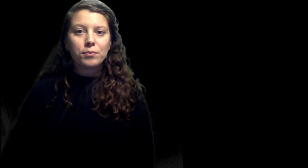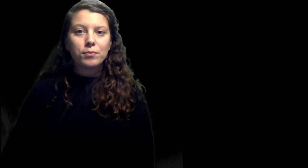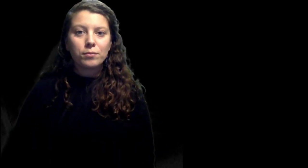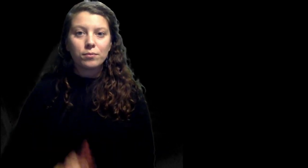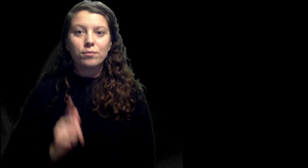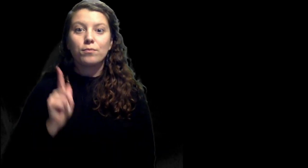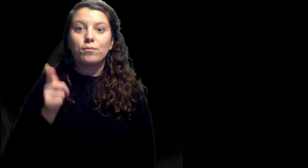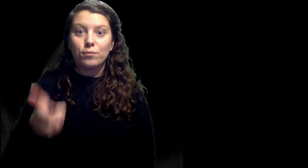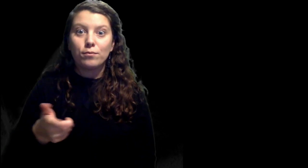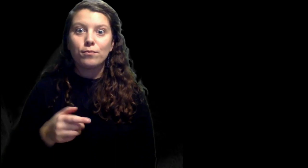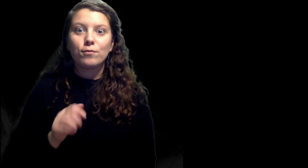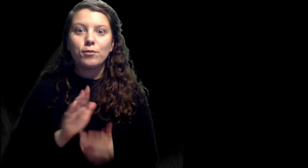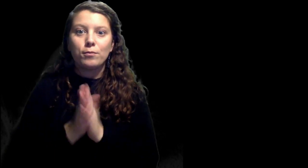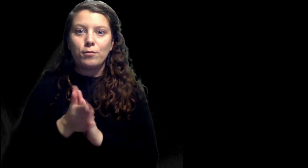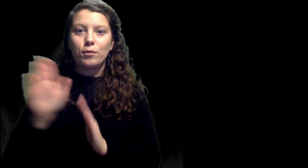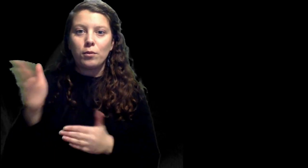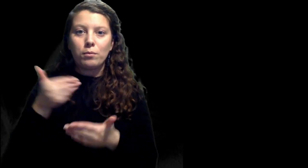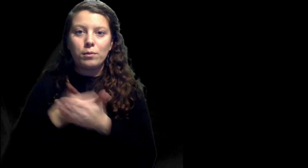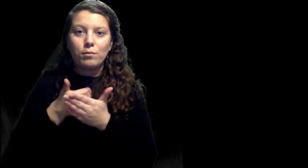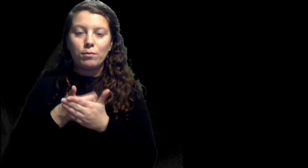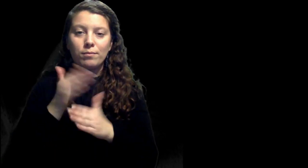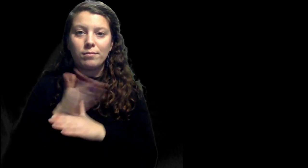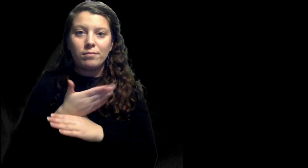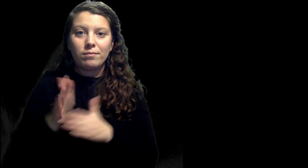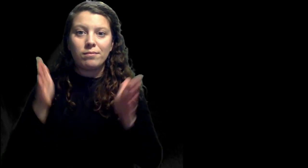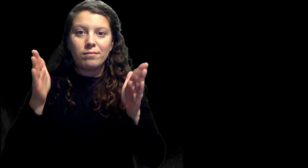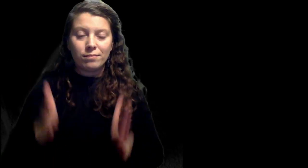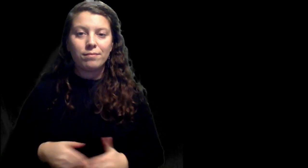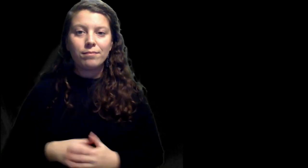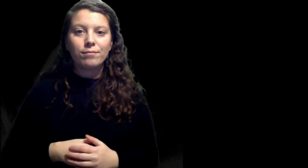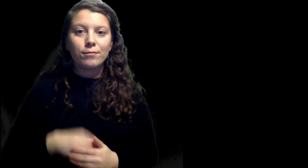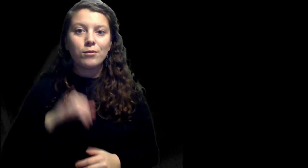Later he becomes an intimate partner.